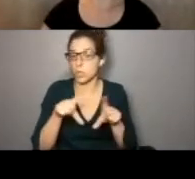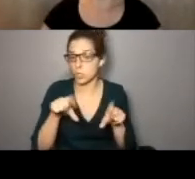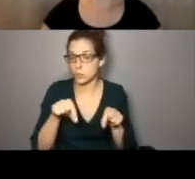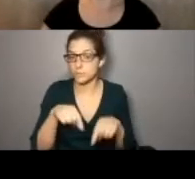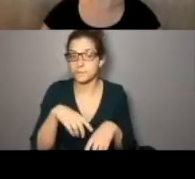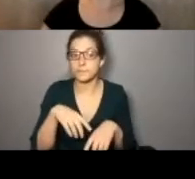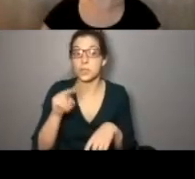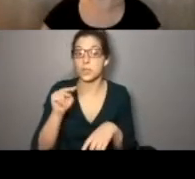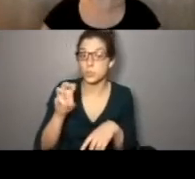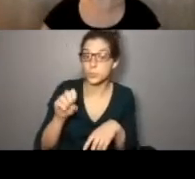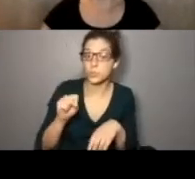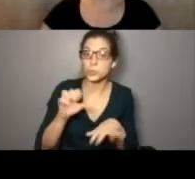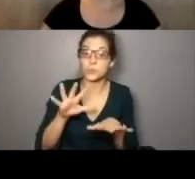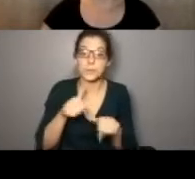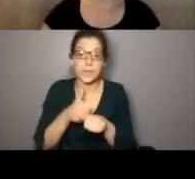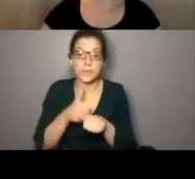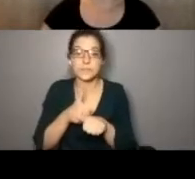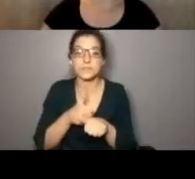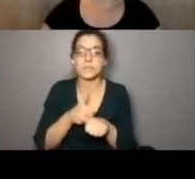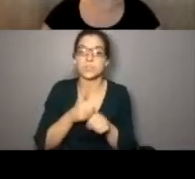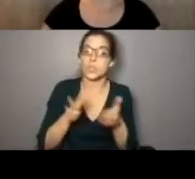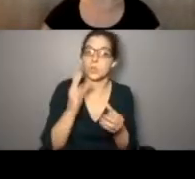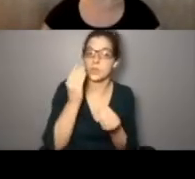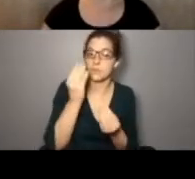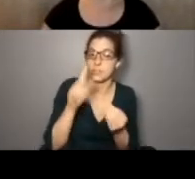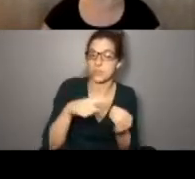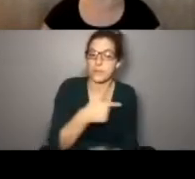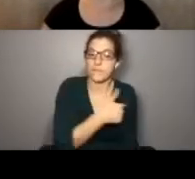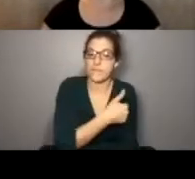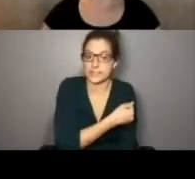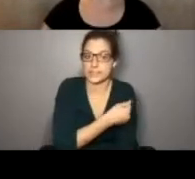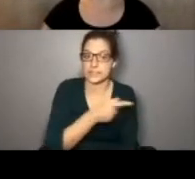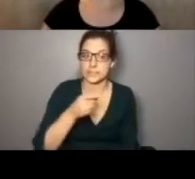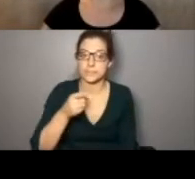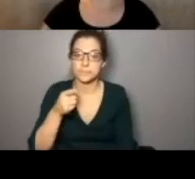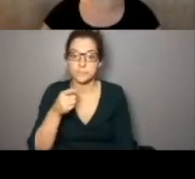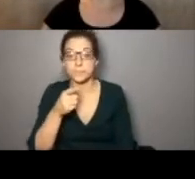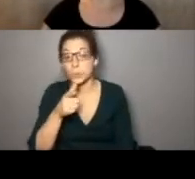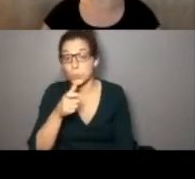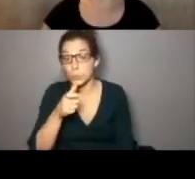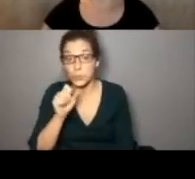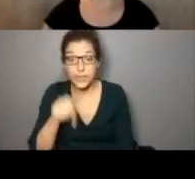. A couple of news and updates. And then general information about the vaccine. Who can get vaccinated